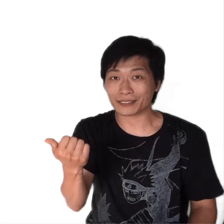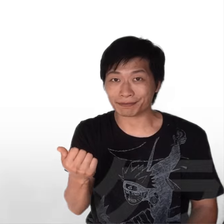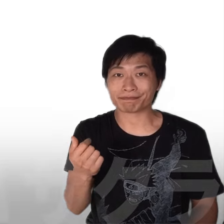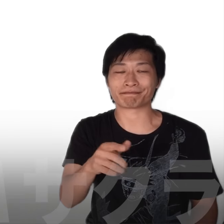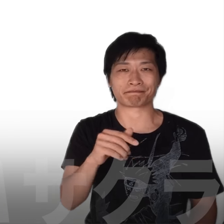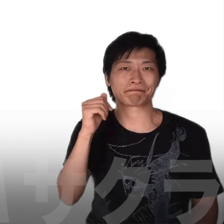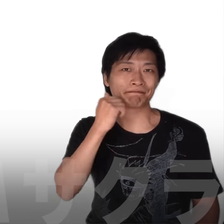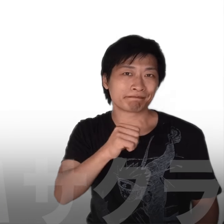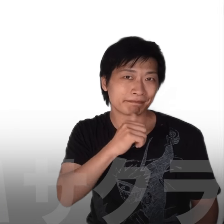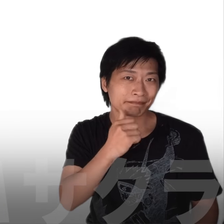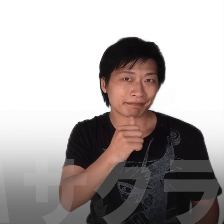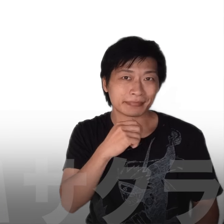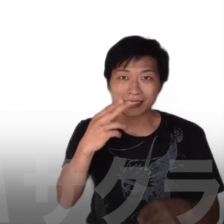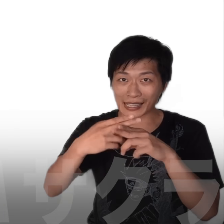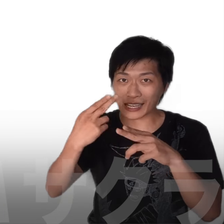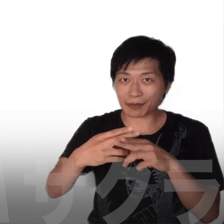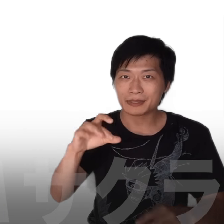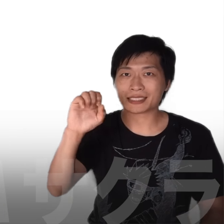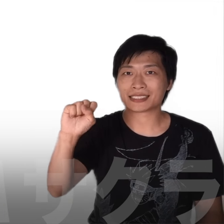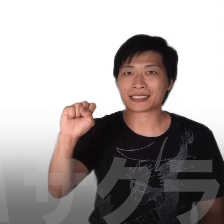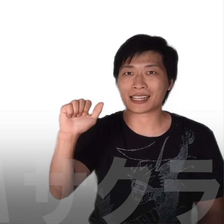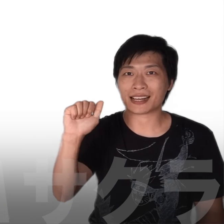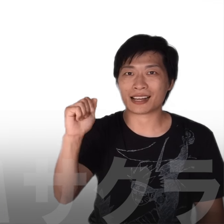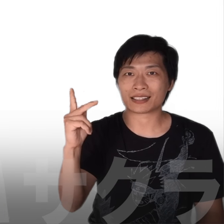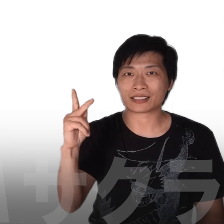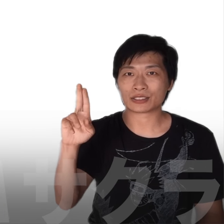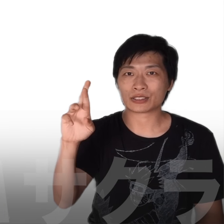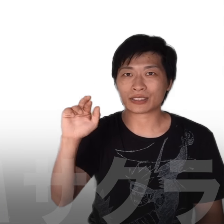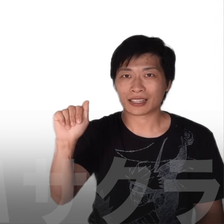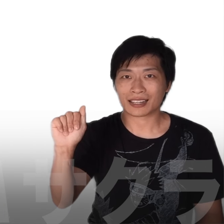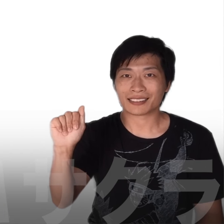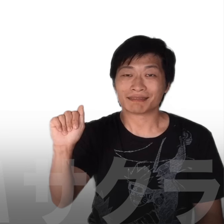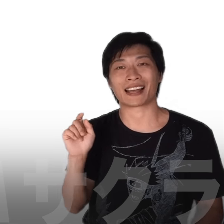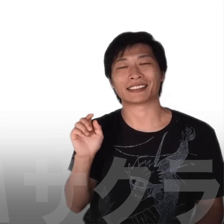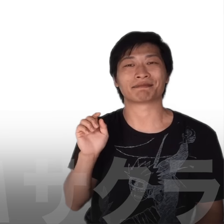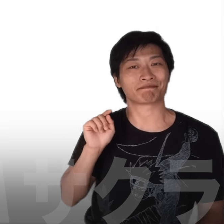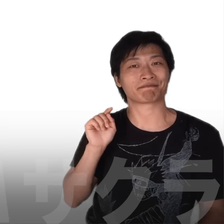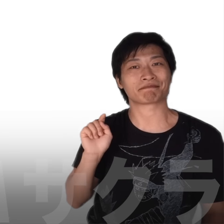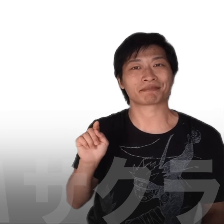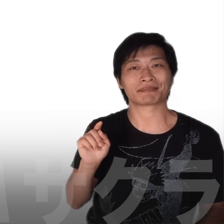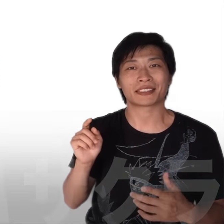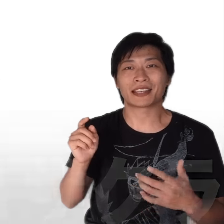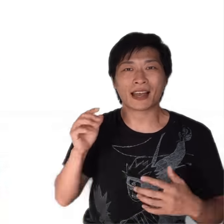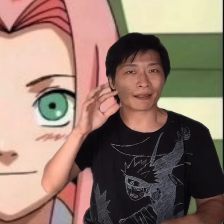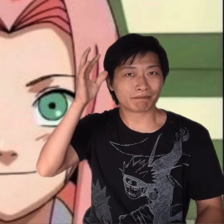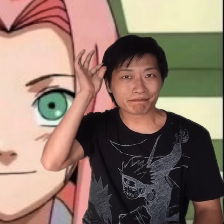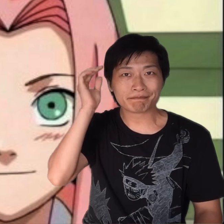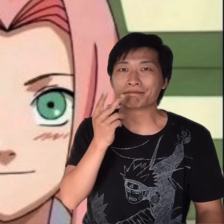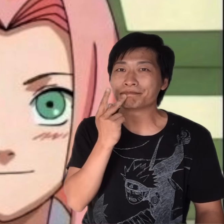This girl’s name is Sakura, she has pink hair.